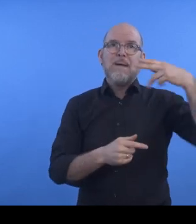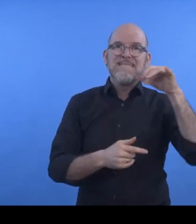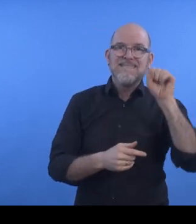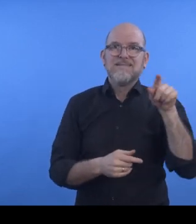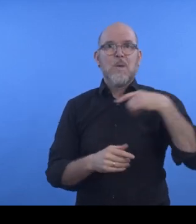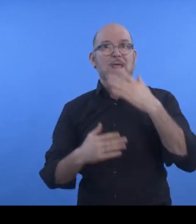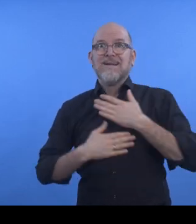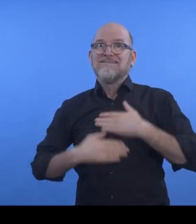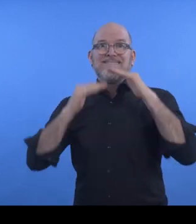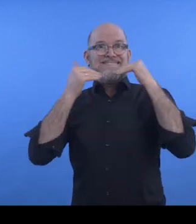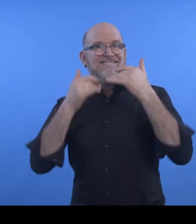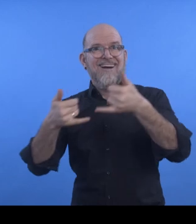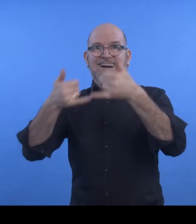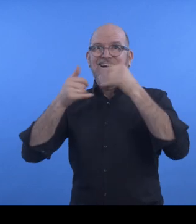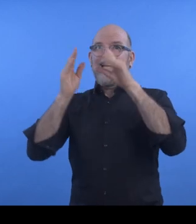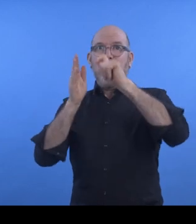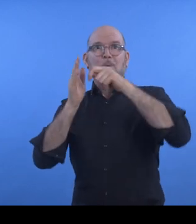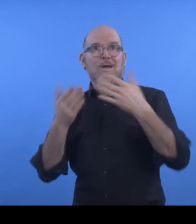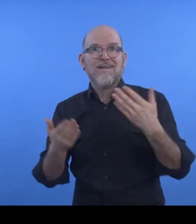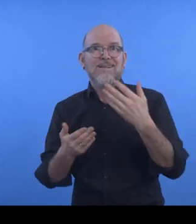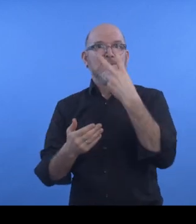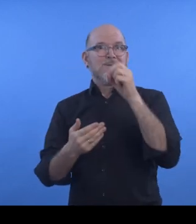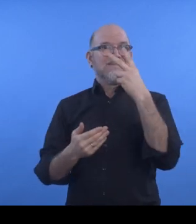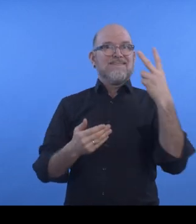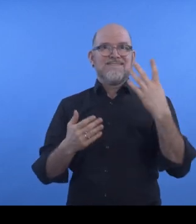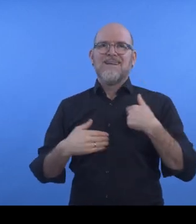Congratulations for partners Social Alpha for